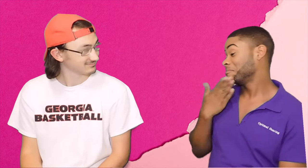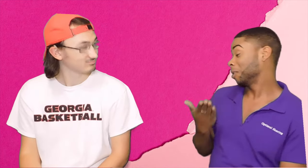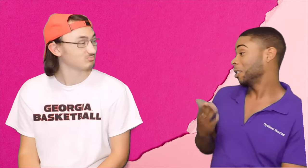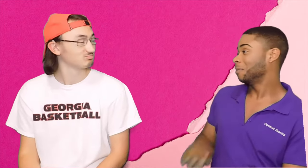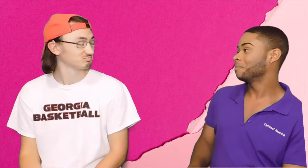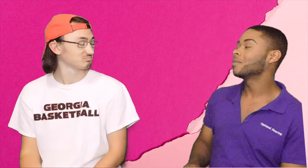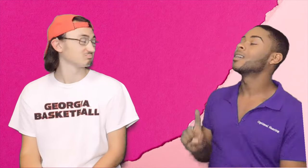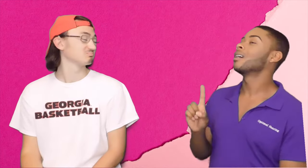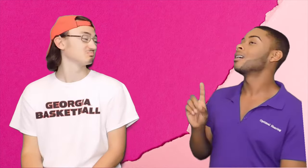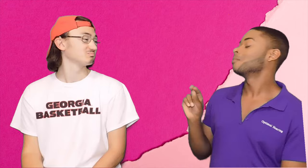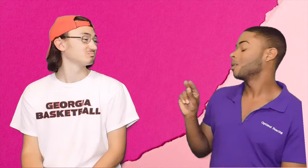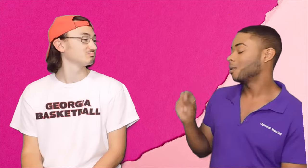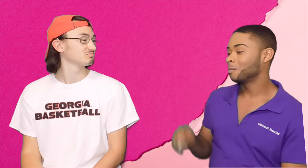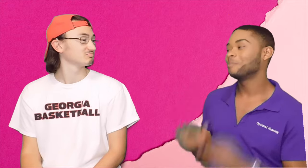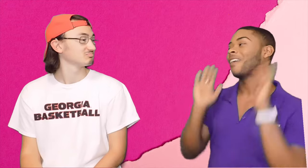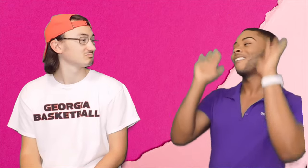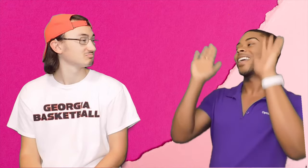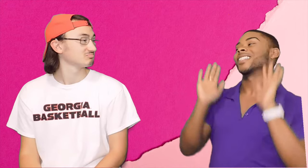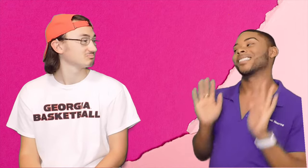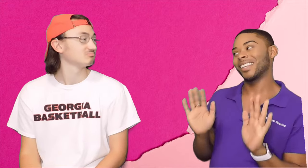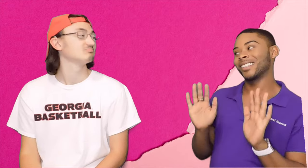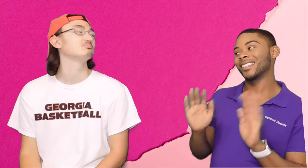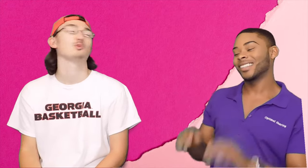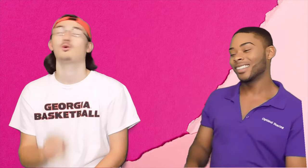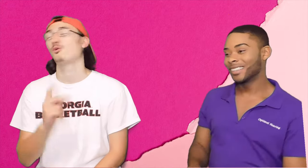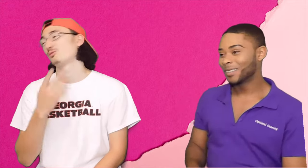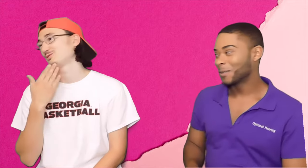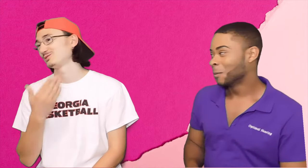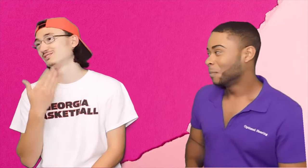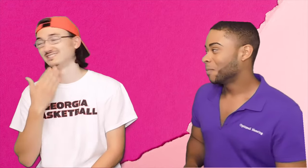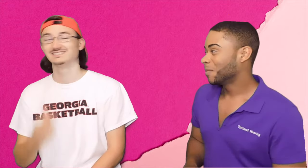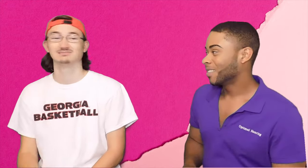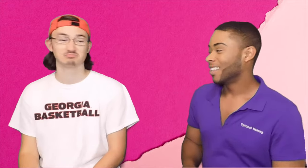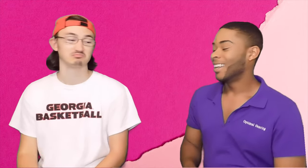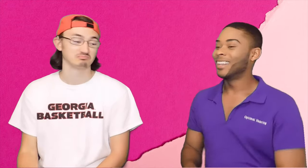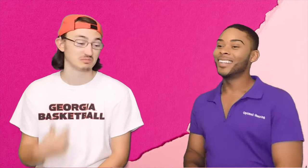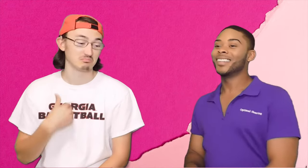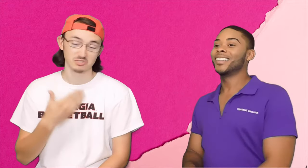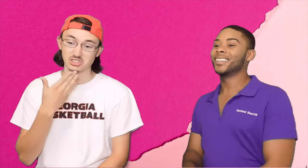Good.. nah, fantastic! Luke: Okay, good. I'm good.